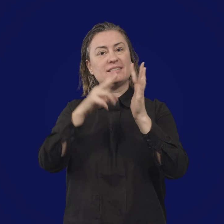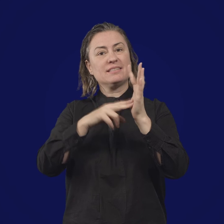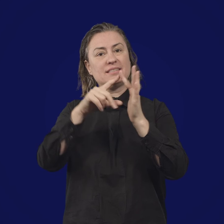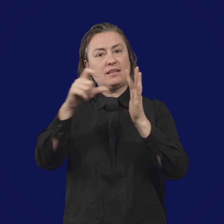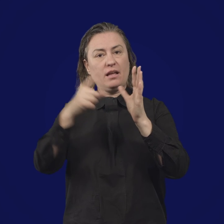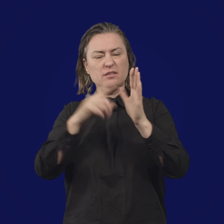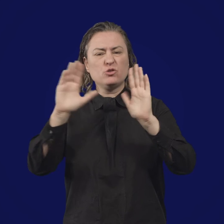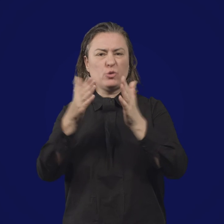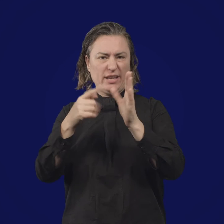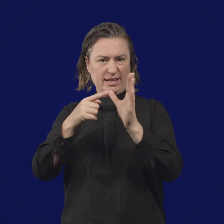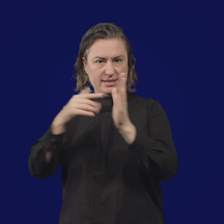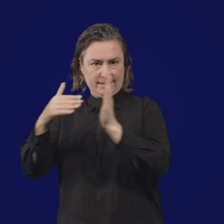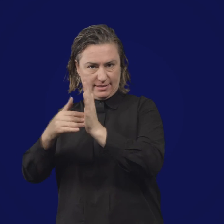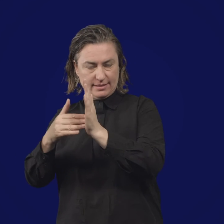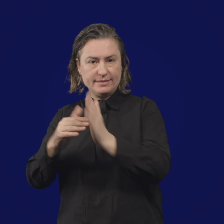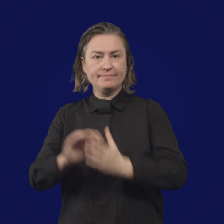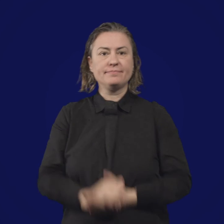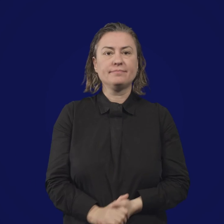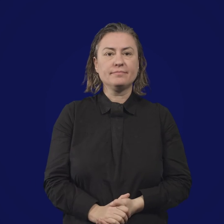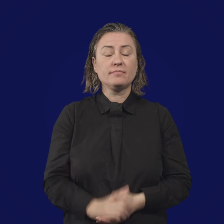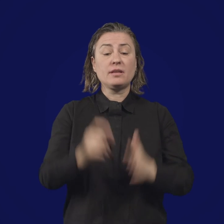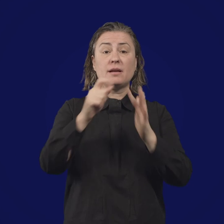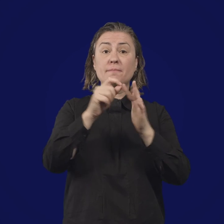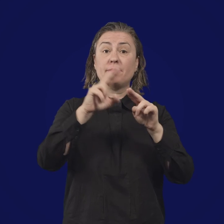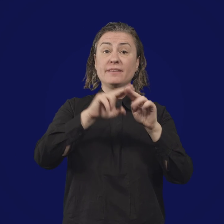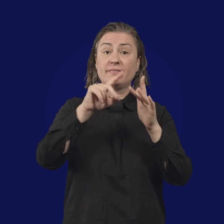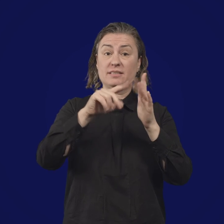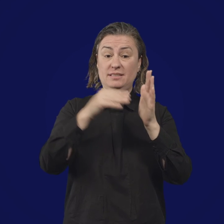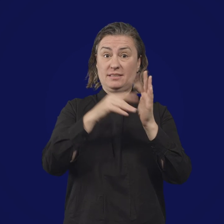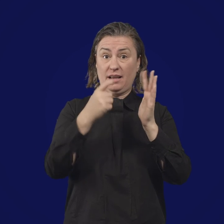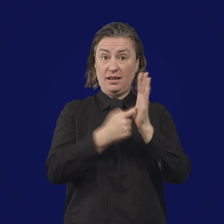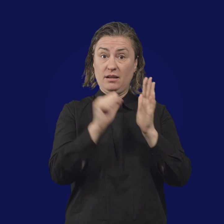and attack or reject the full virus if it encounters it.